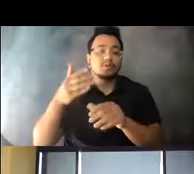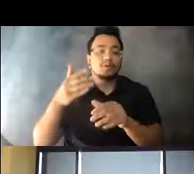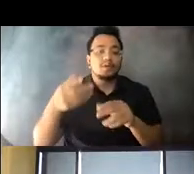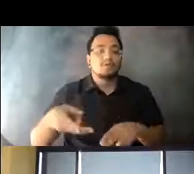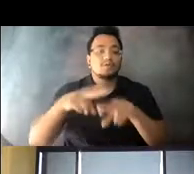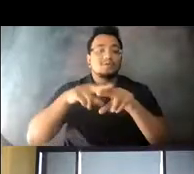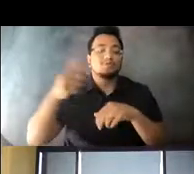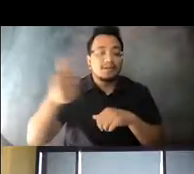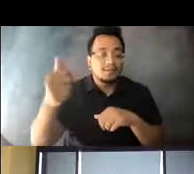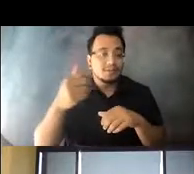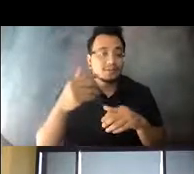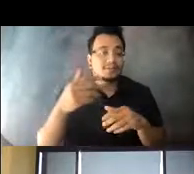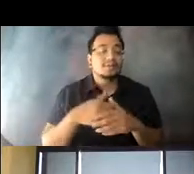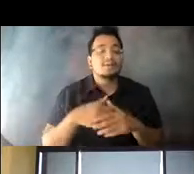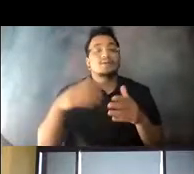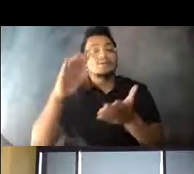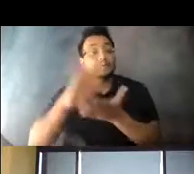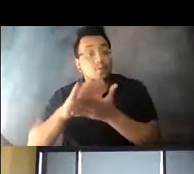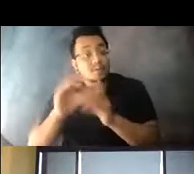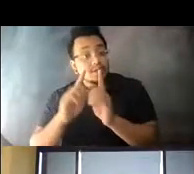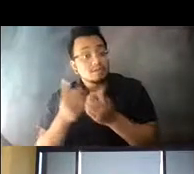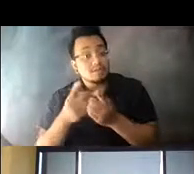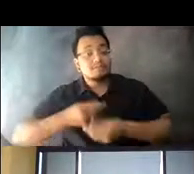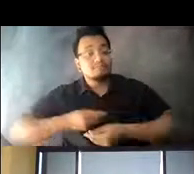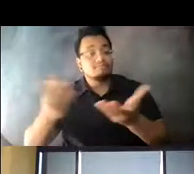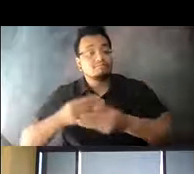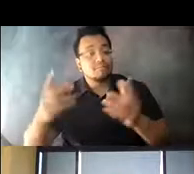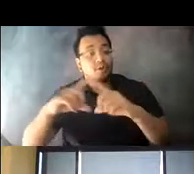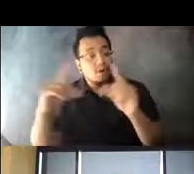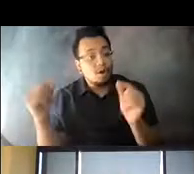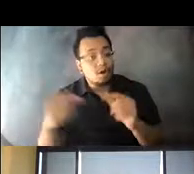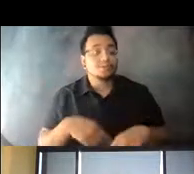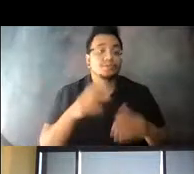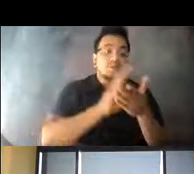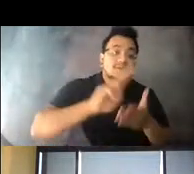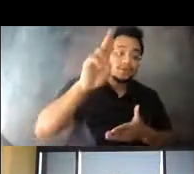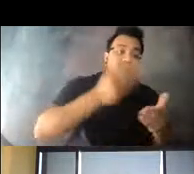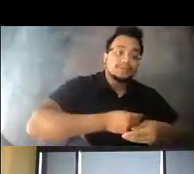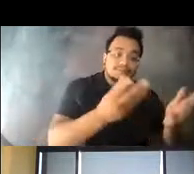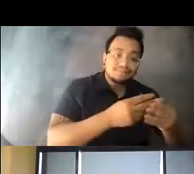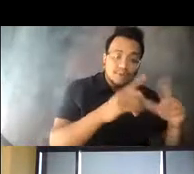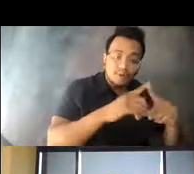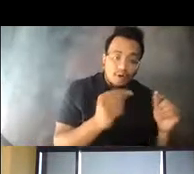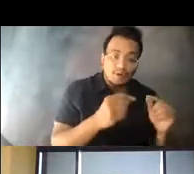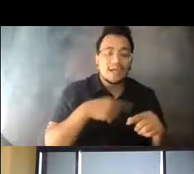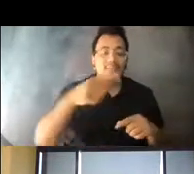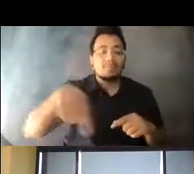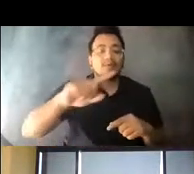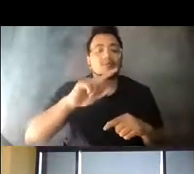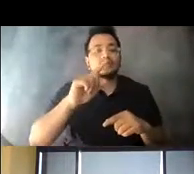14:45:24 We are working with school districts to distribute youth cards with universities, with hard to reach communities through partnerships 14:45:26 with CBOs.